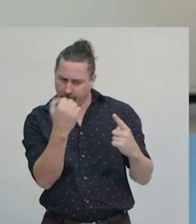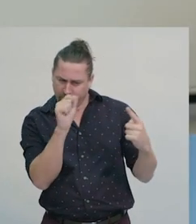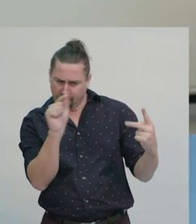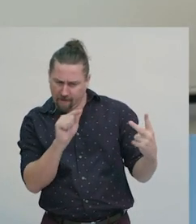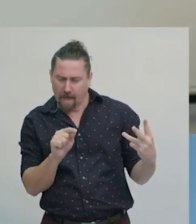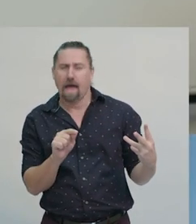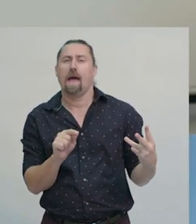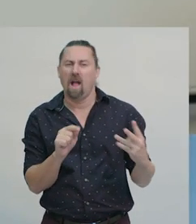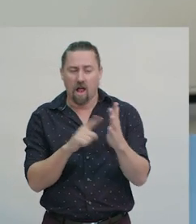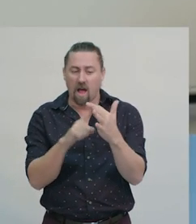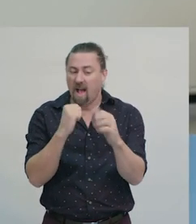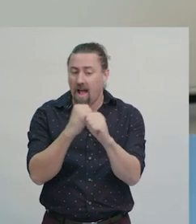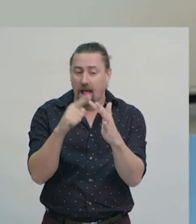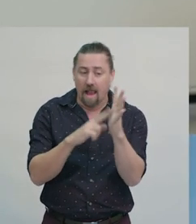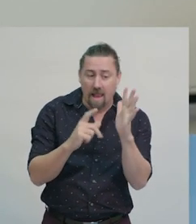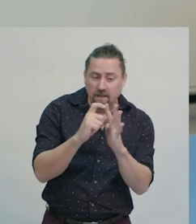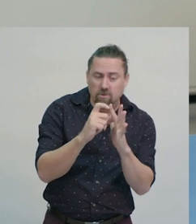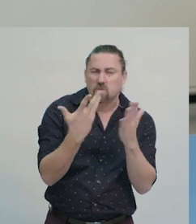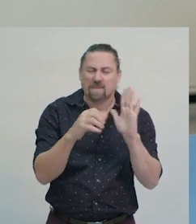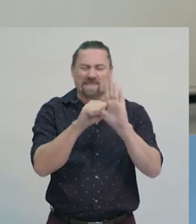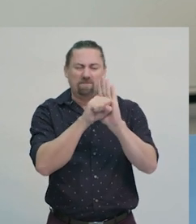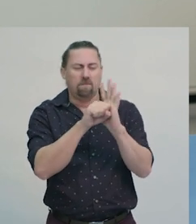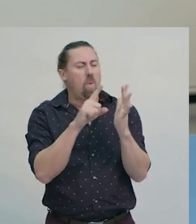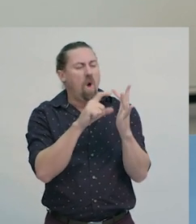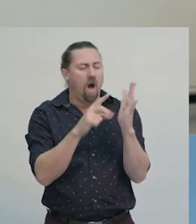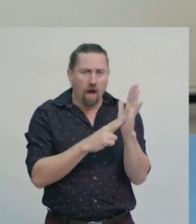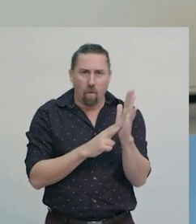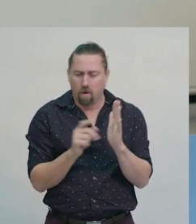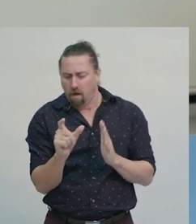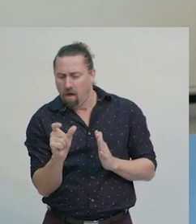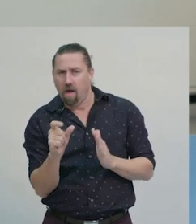These include legends, icons or symbols, and scale.